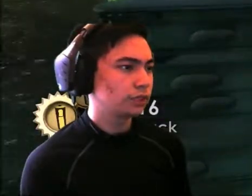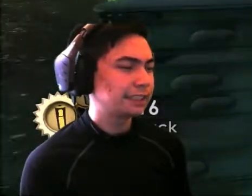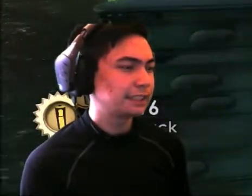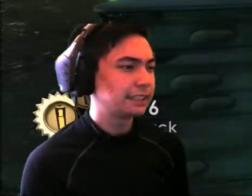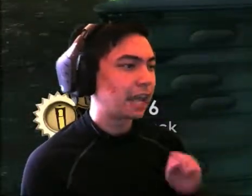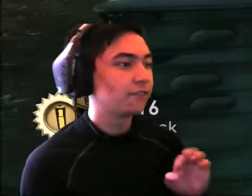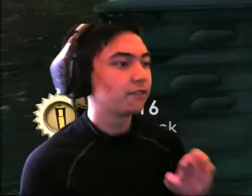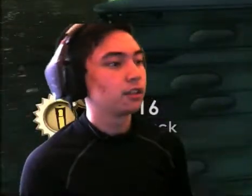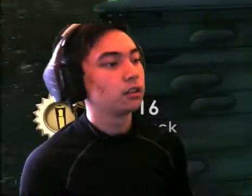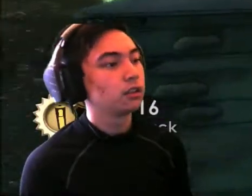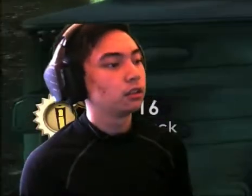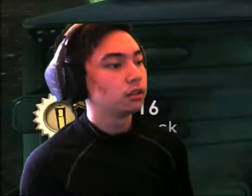Safe